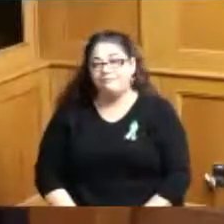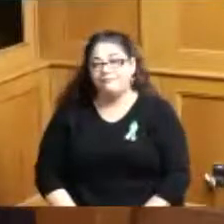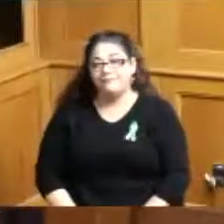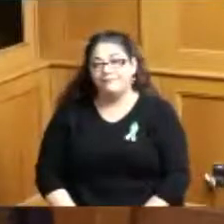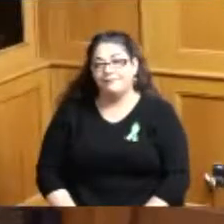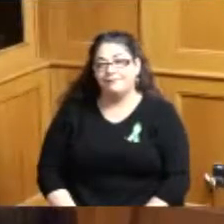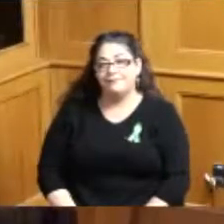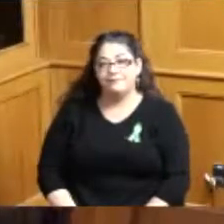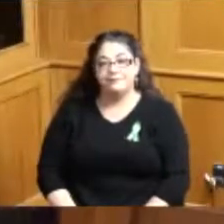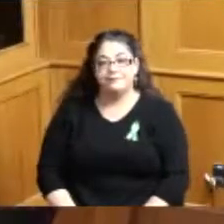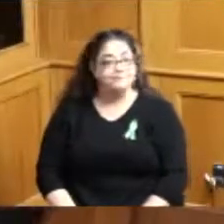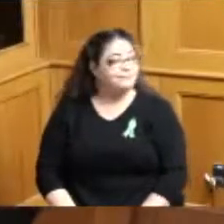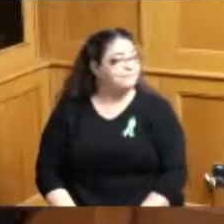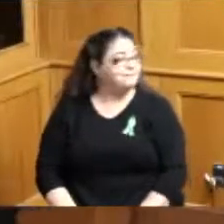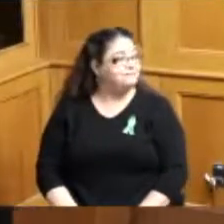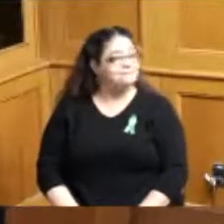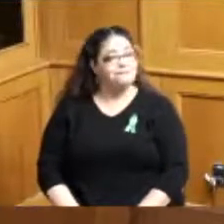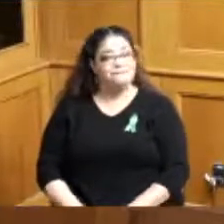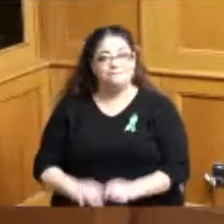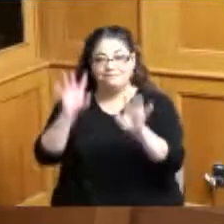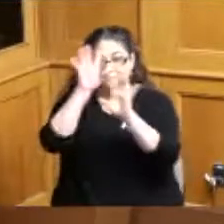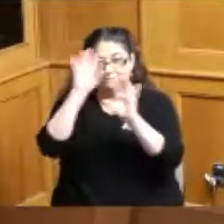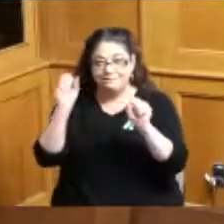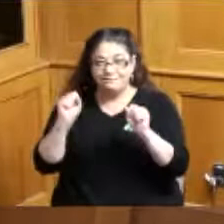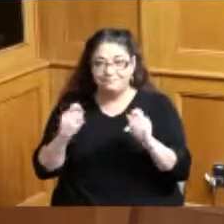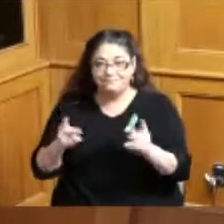okay thank you all for coming out